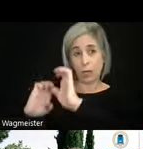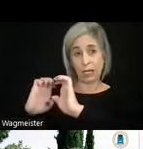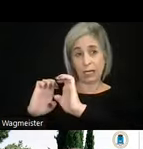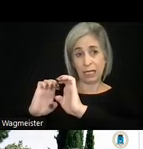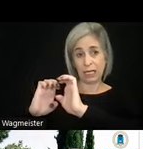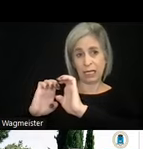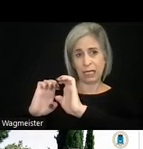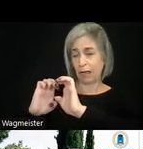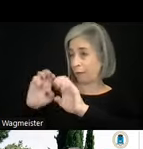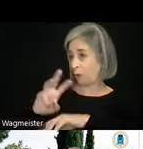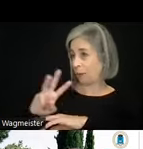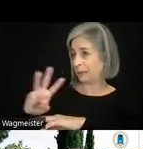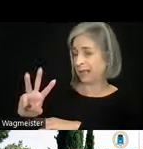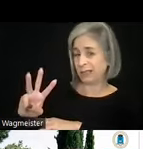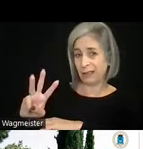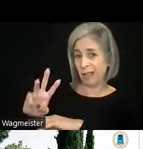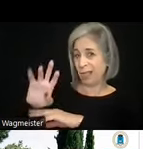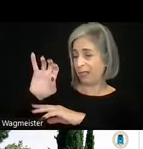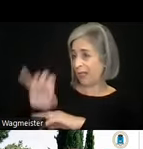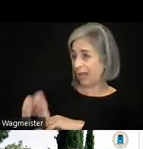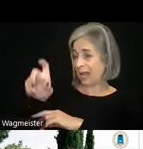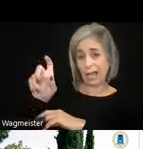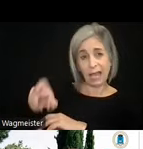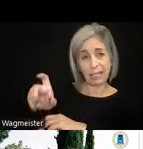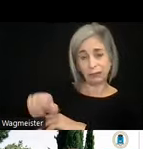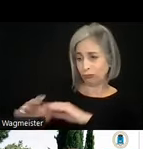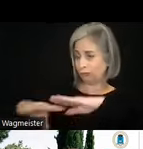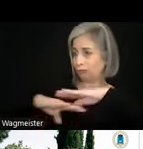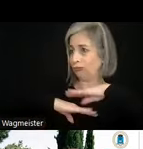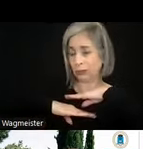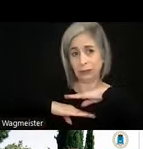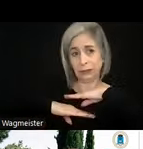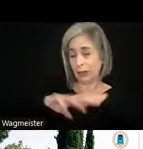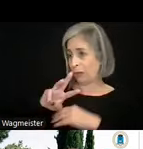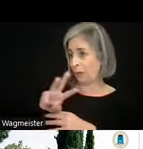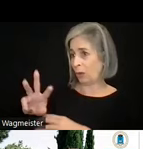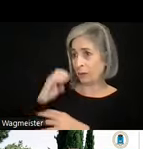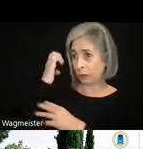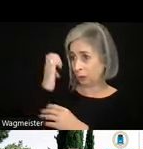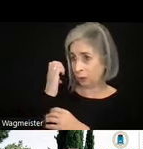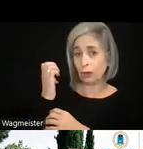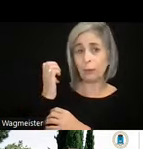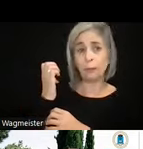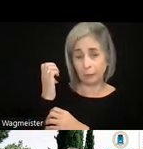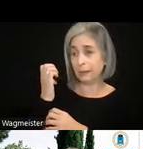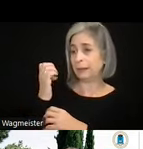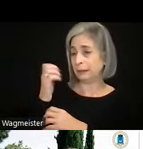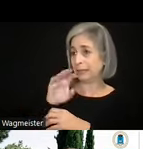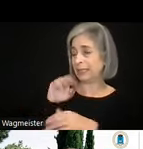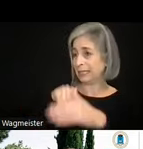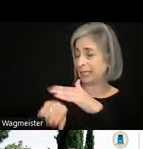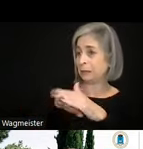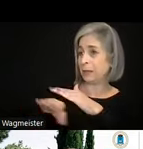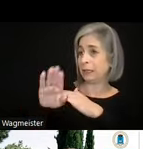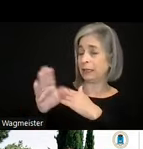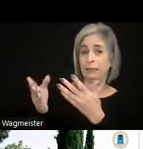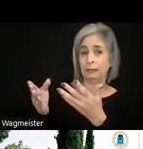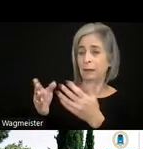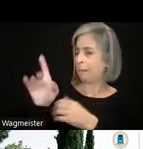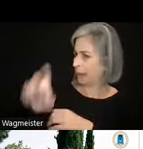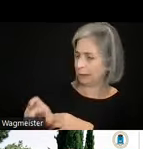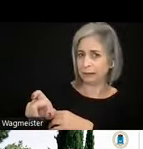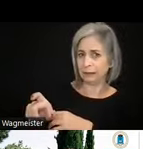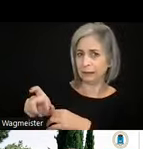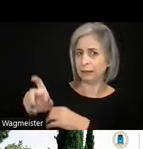website that has to meet the web, the European web accessibility directive, then it has to look